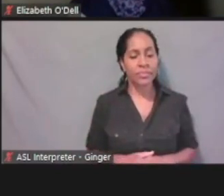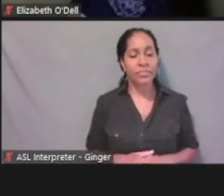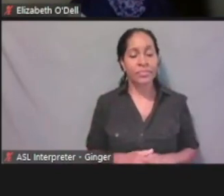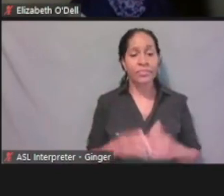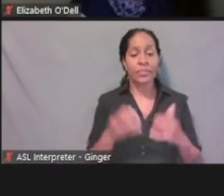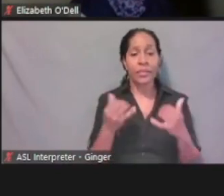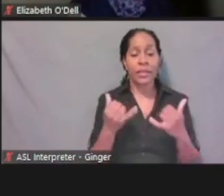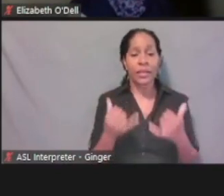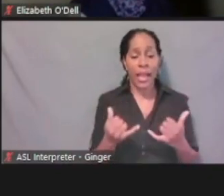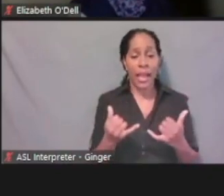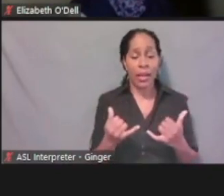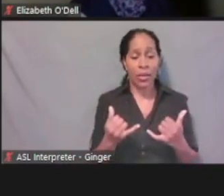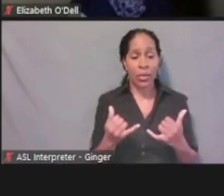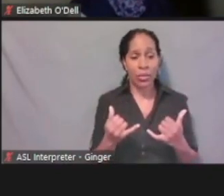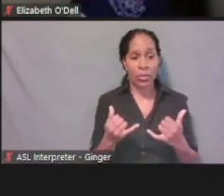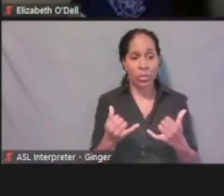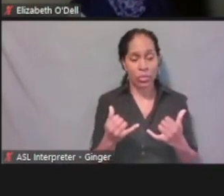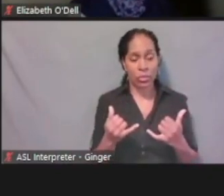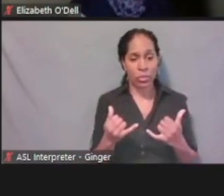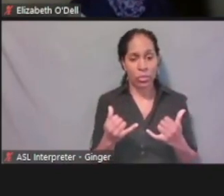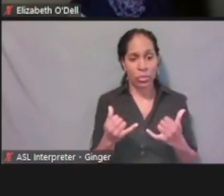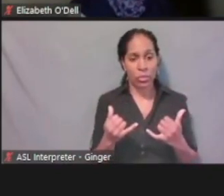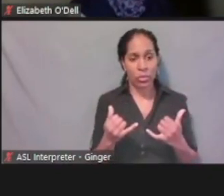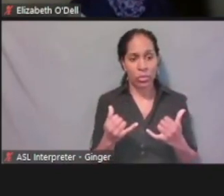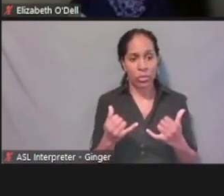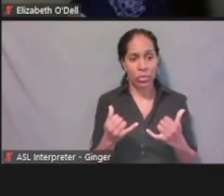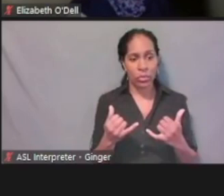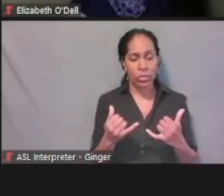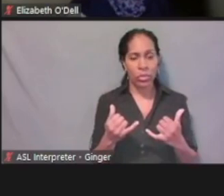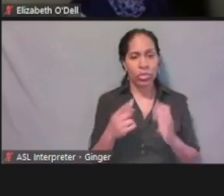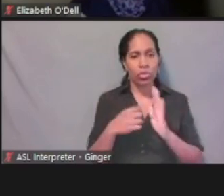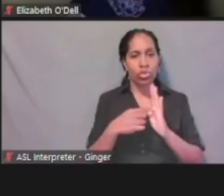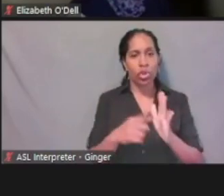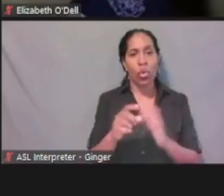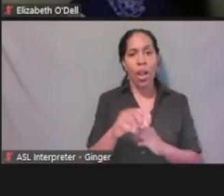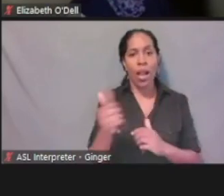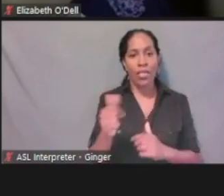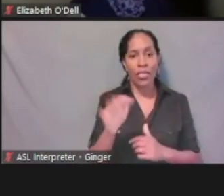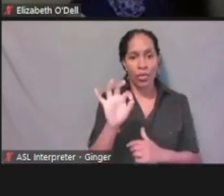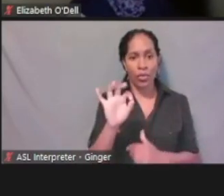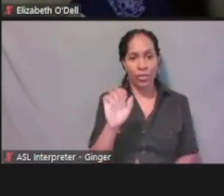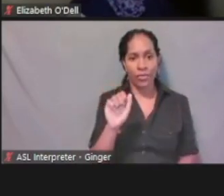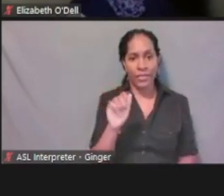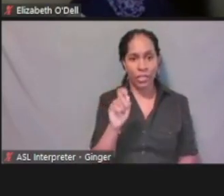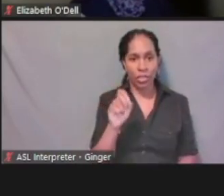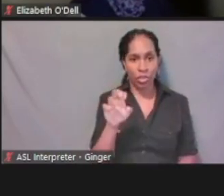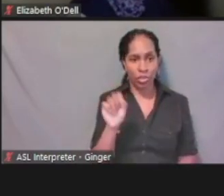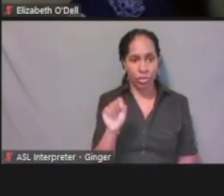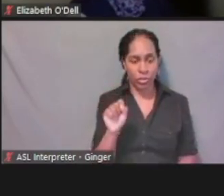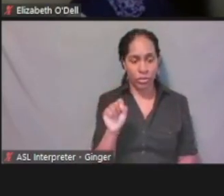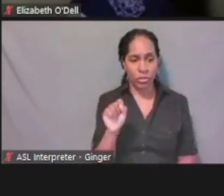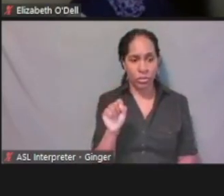to the other features, what we call the enhancer ePASS account